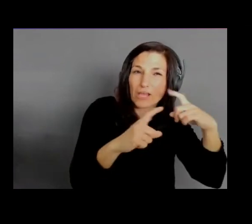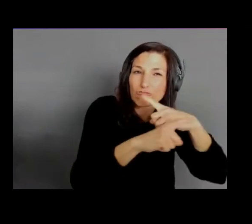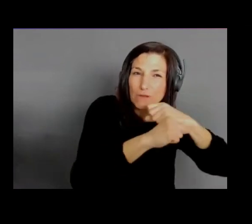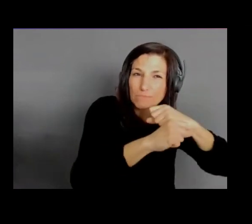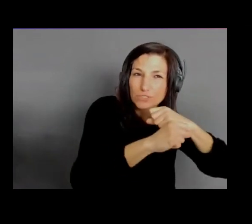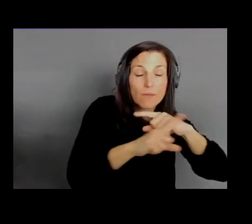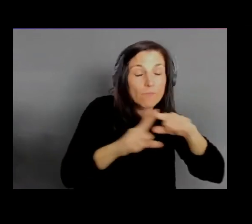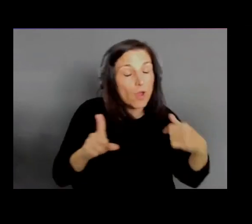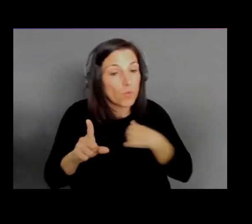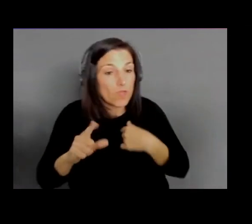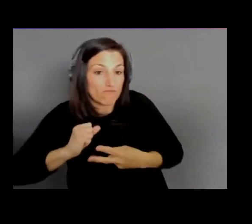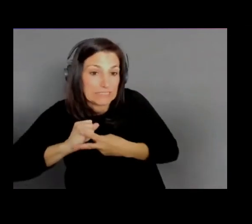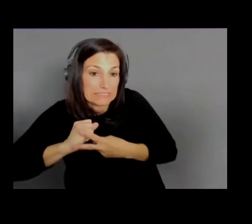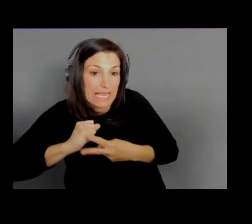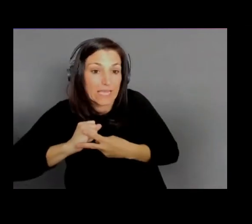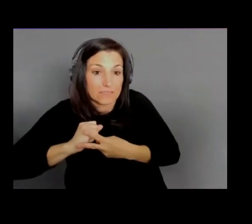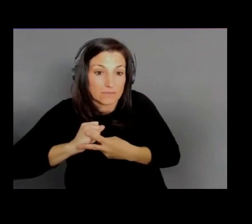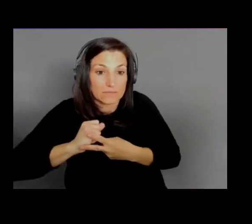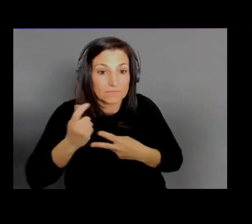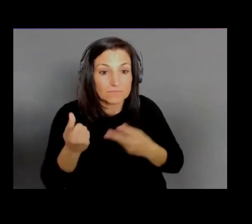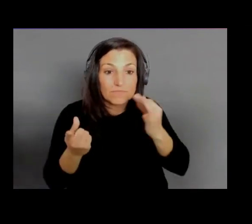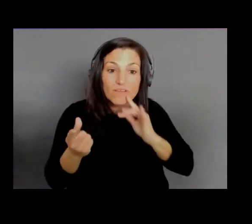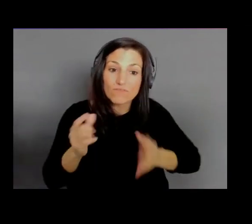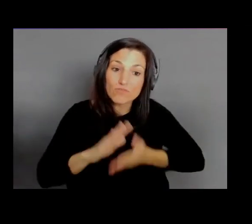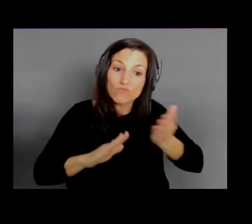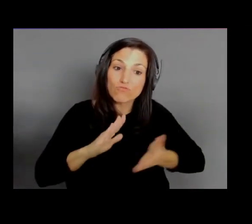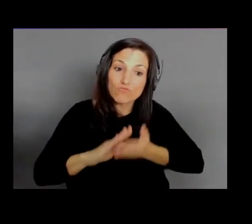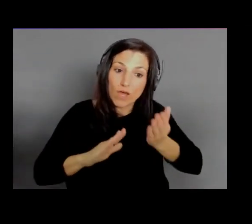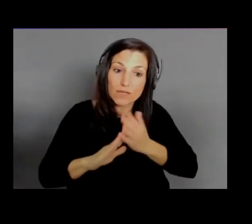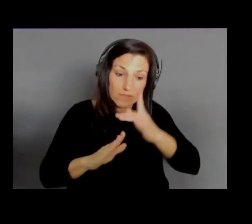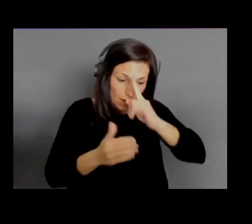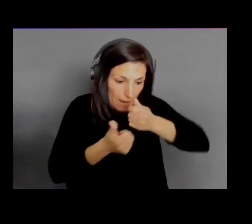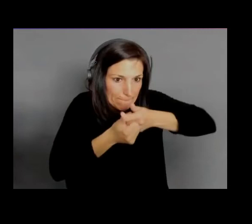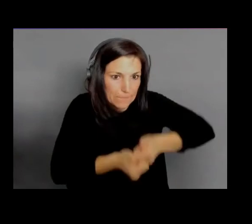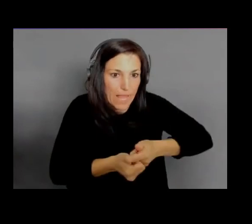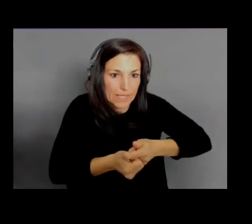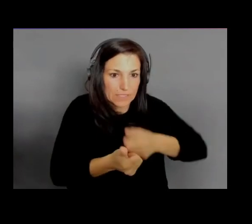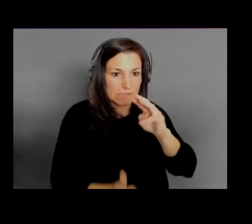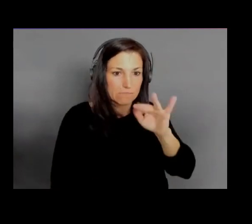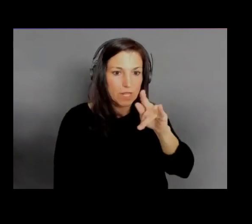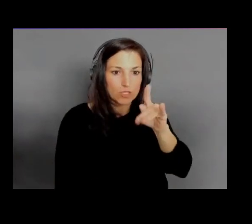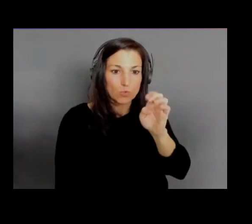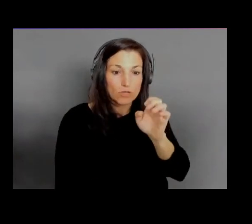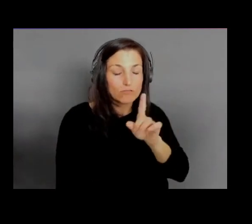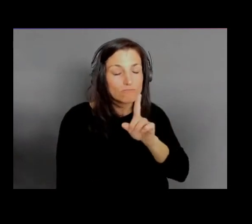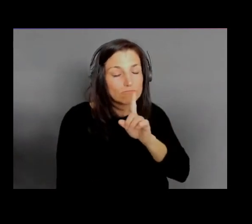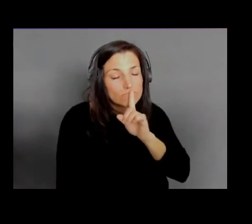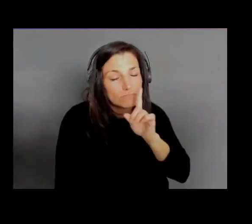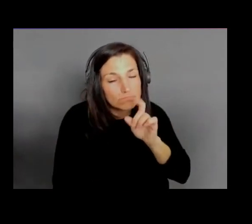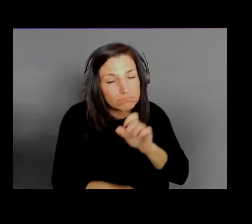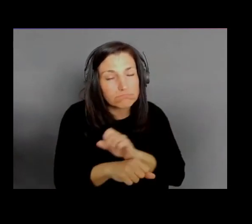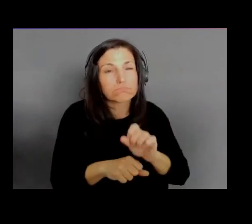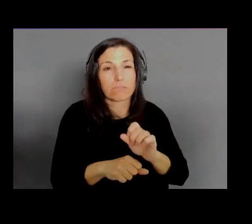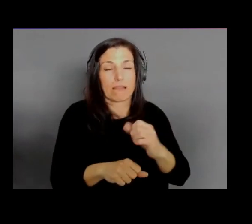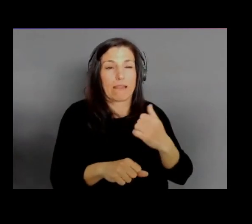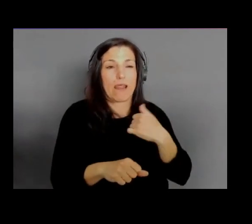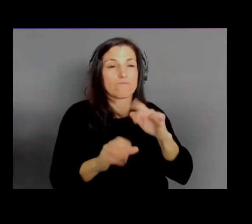If you run the compliance module, you have really, really, really good data retention if you have something like a litigation hold